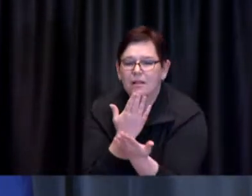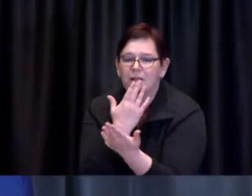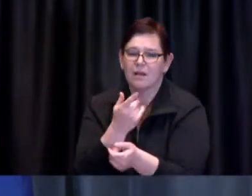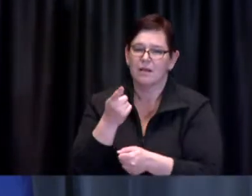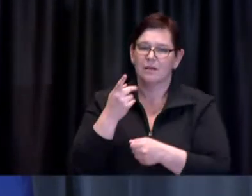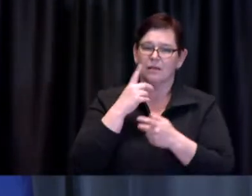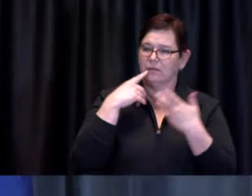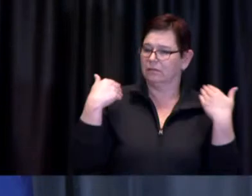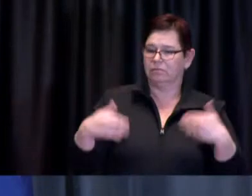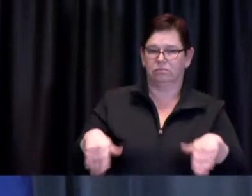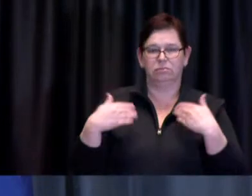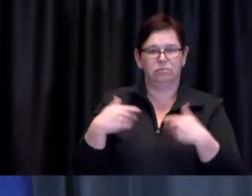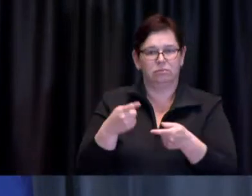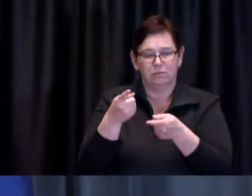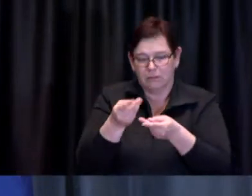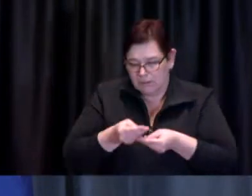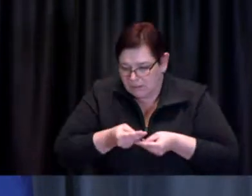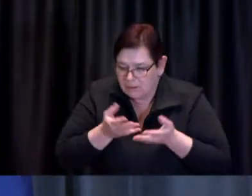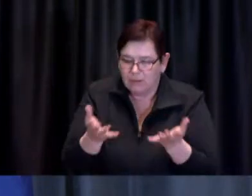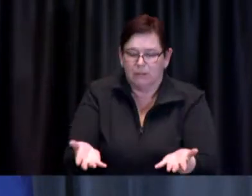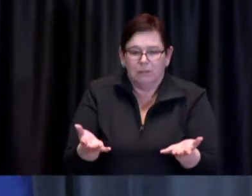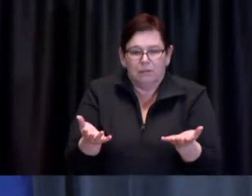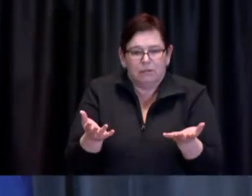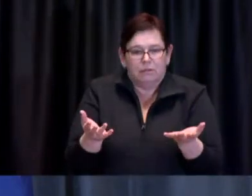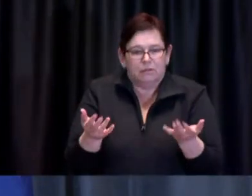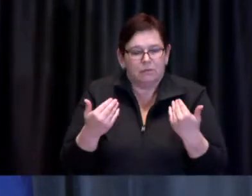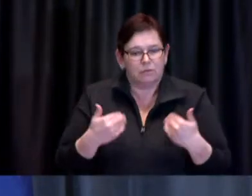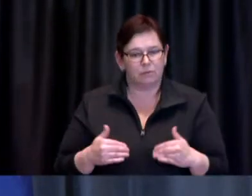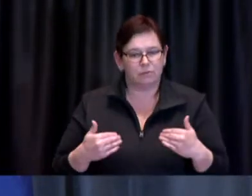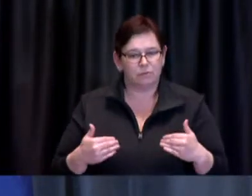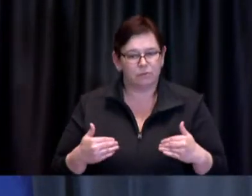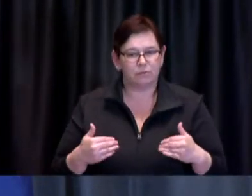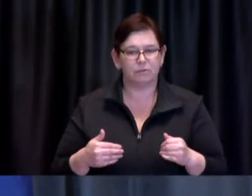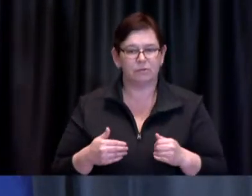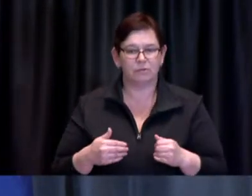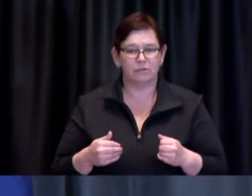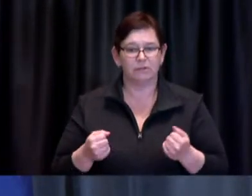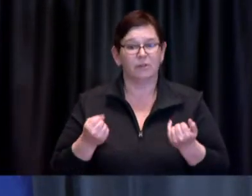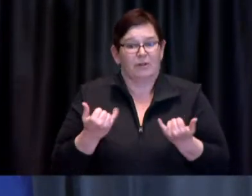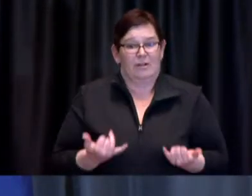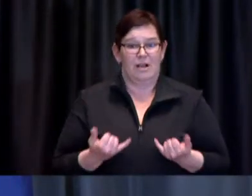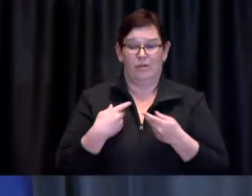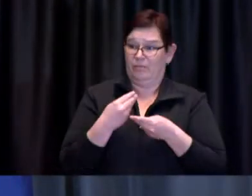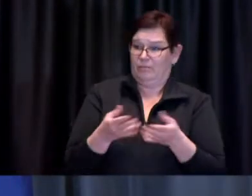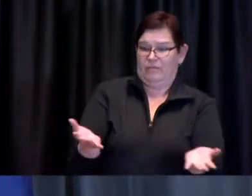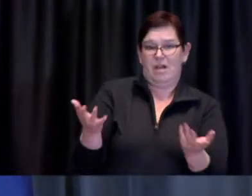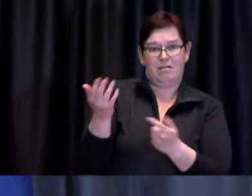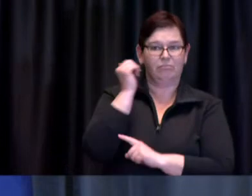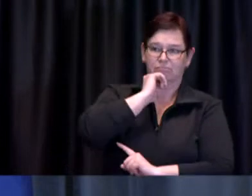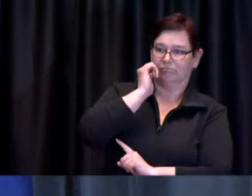Beginning today, we are able to administer 56,322 doses of